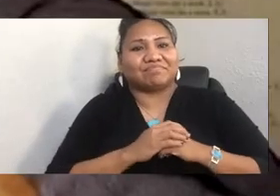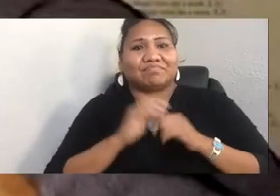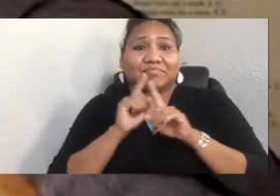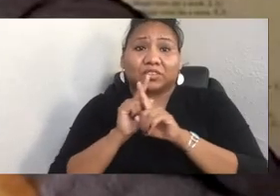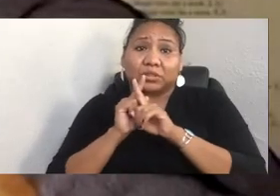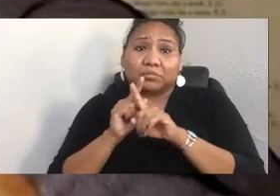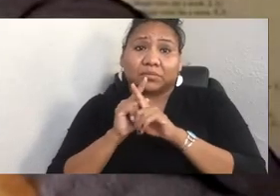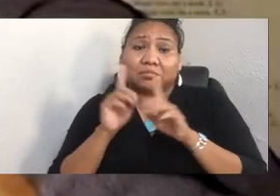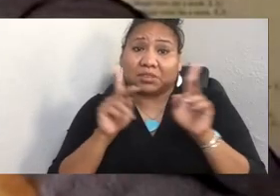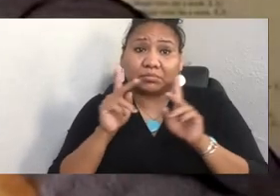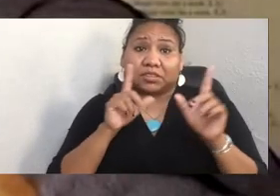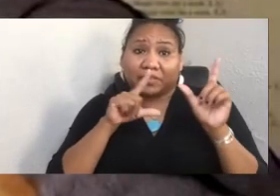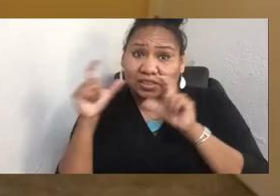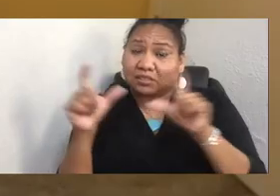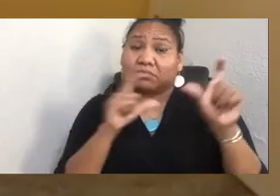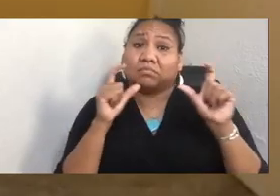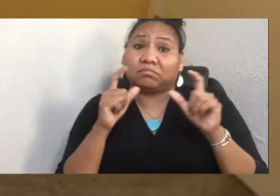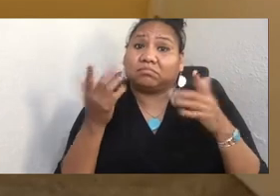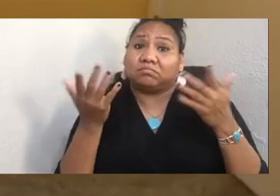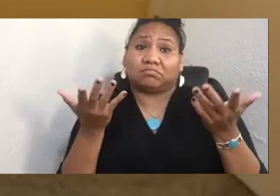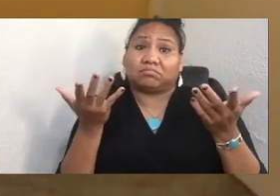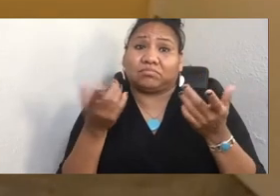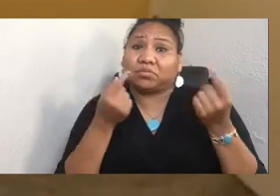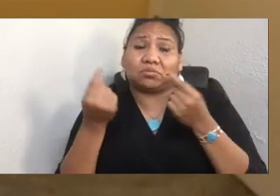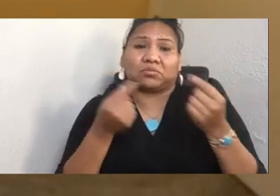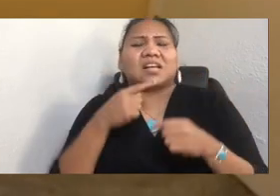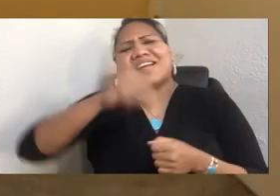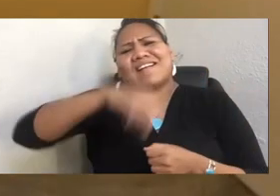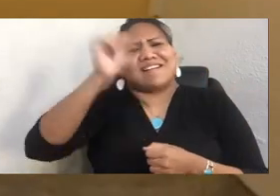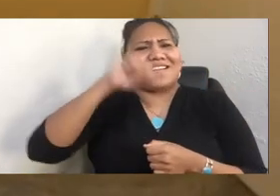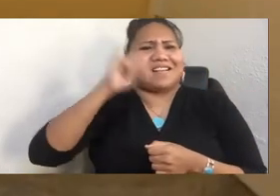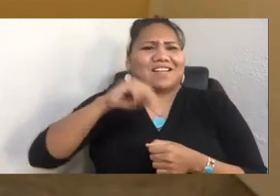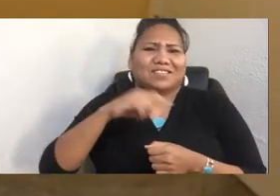Or what kind of things do you do to-- Yes, we do. We take on a new cohort of interns